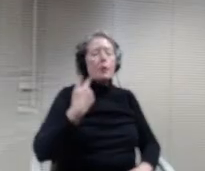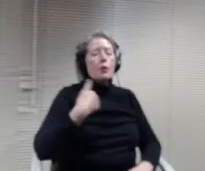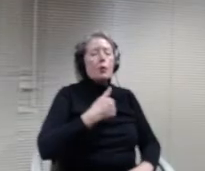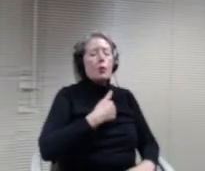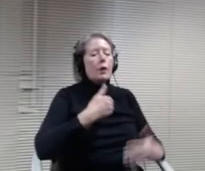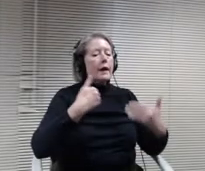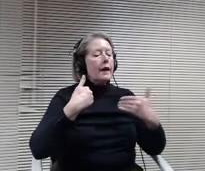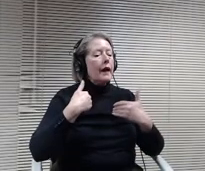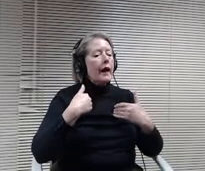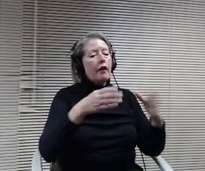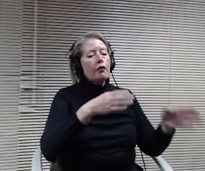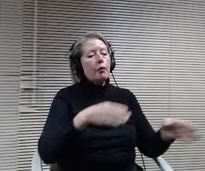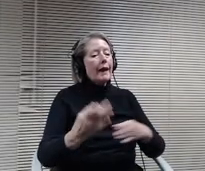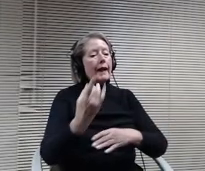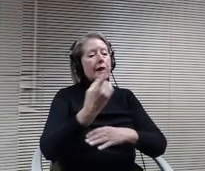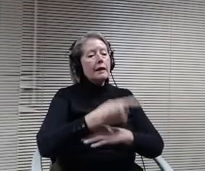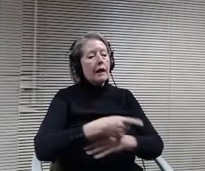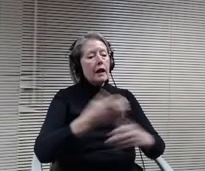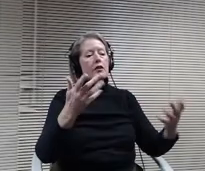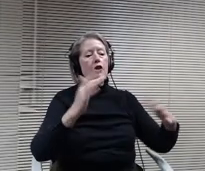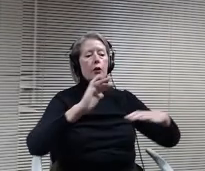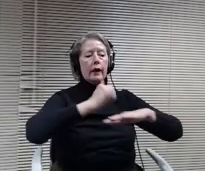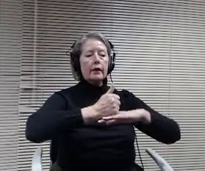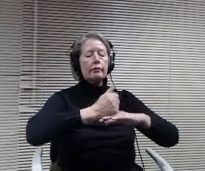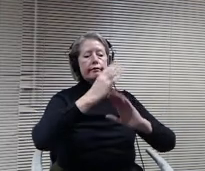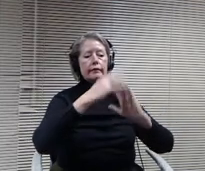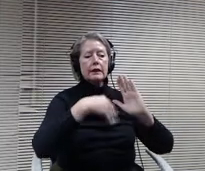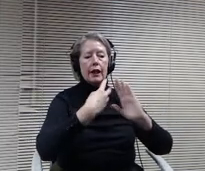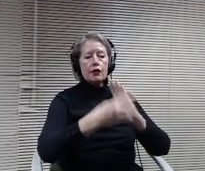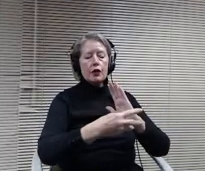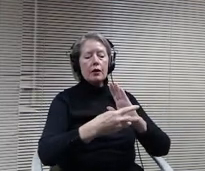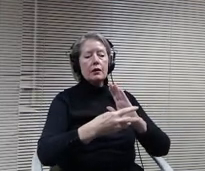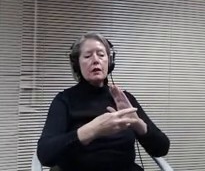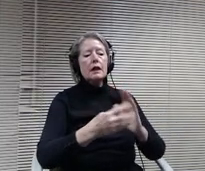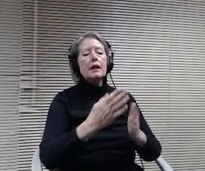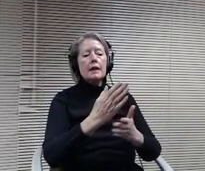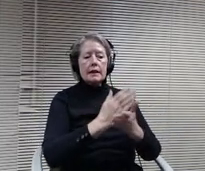teachers planning on the 28th and 29th to get their final